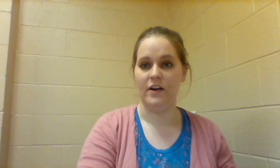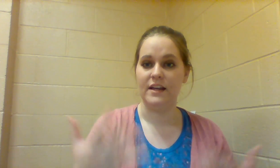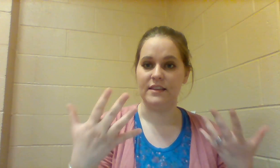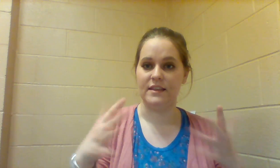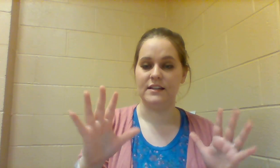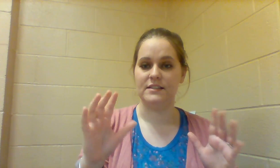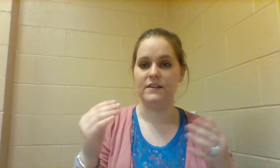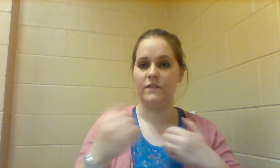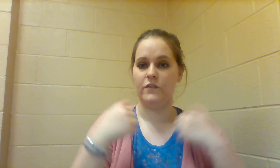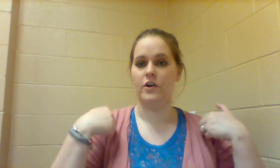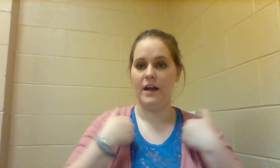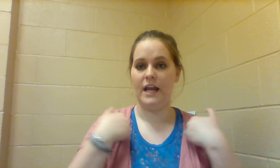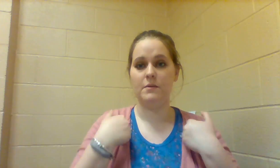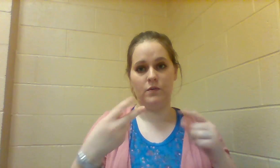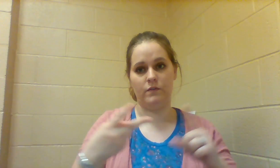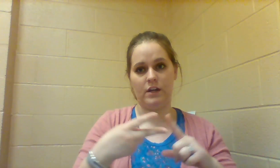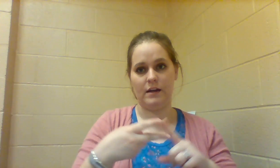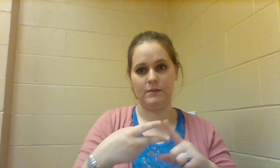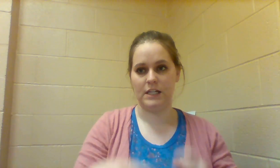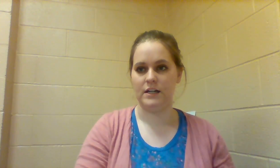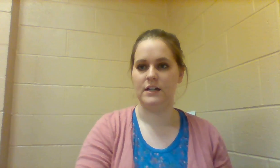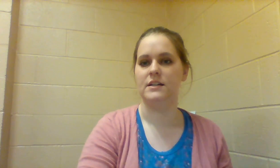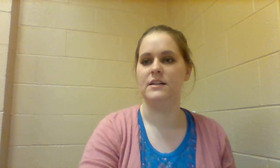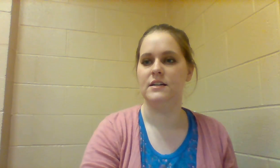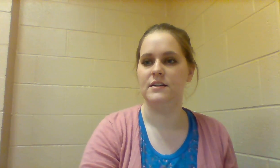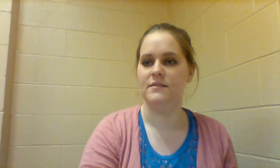Alright, that's it for animal vocabulary!